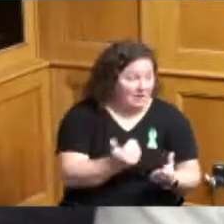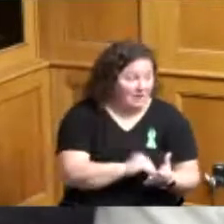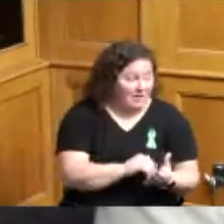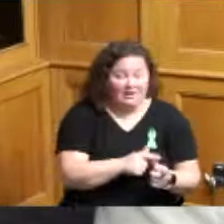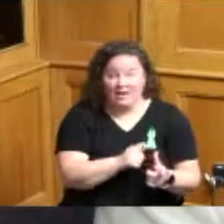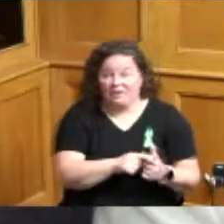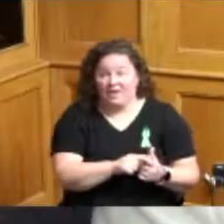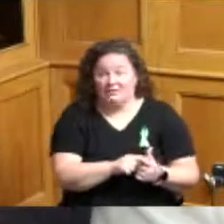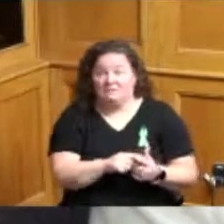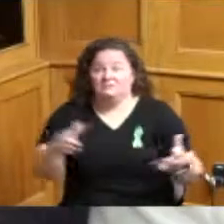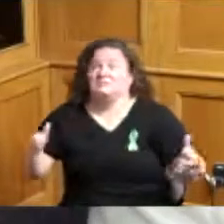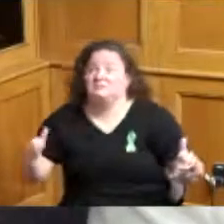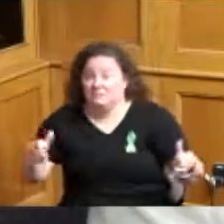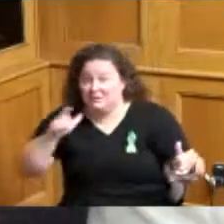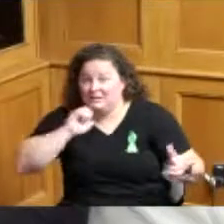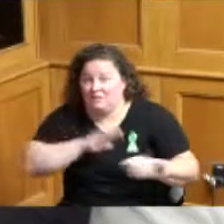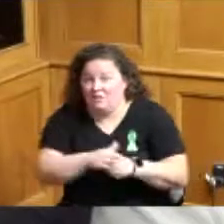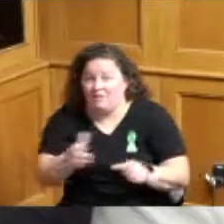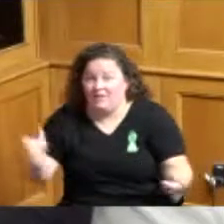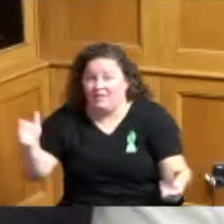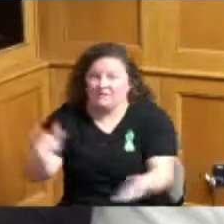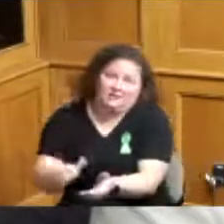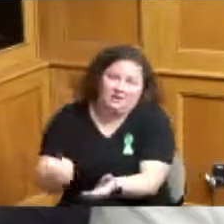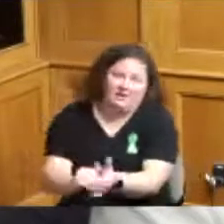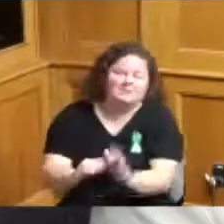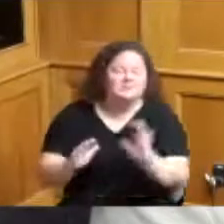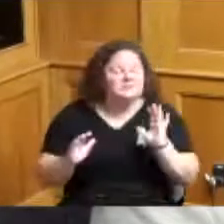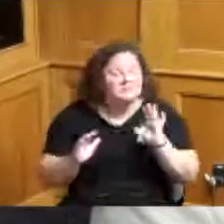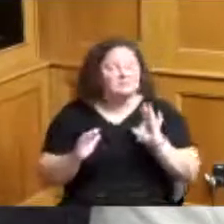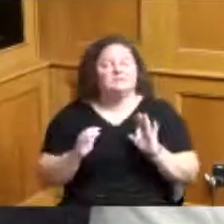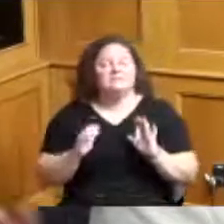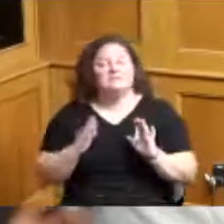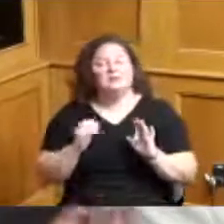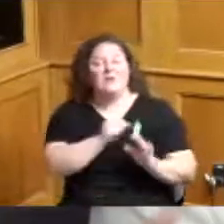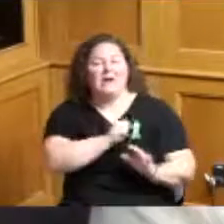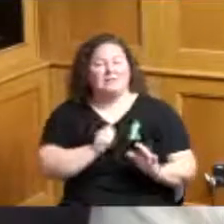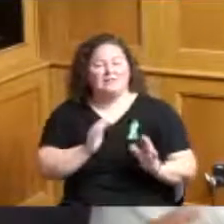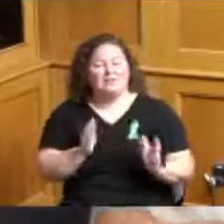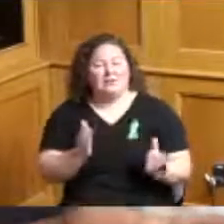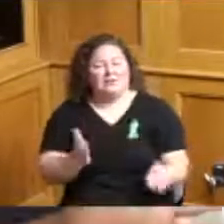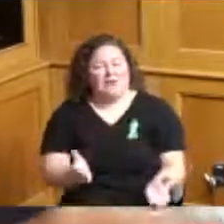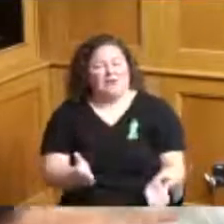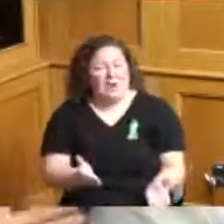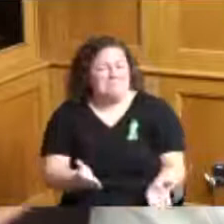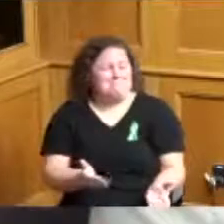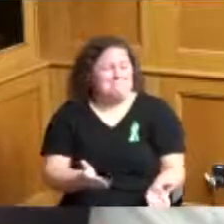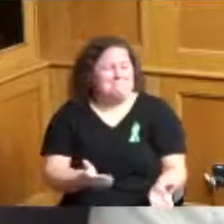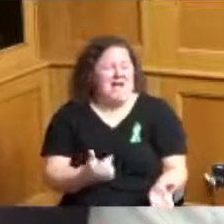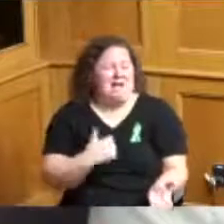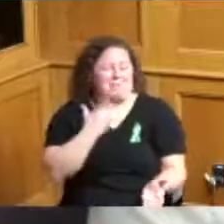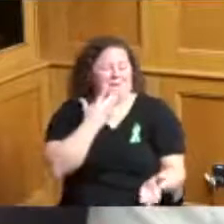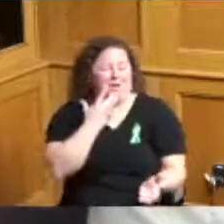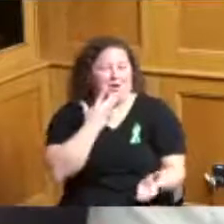of people so I just mr Administrator I'd like for us to get a joint plan how Hamilton County